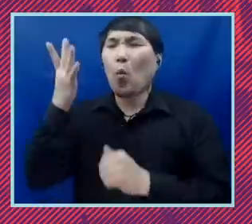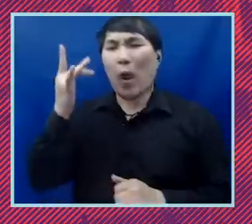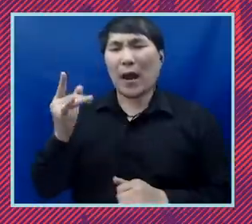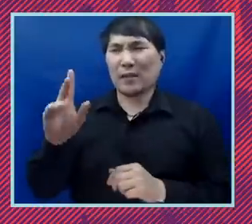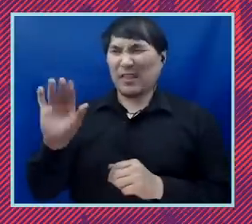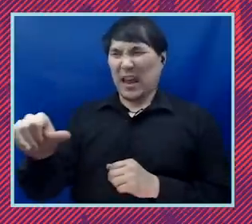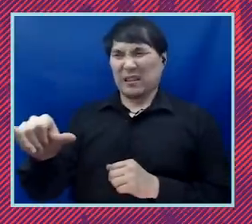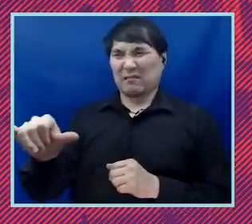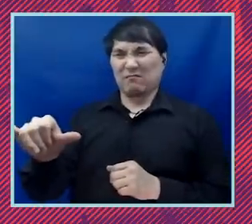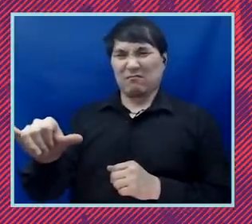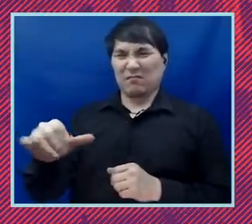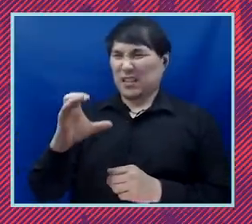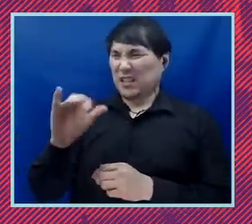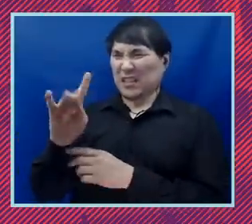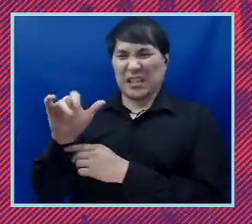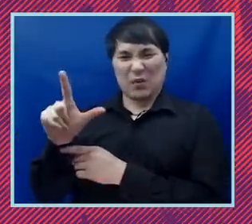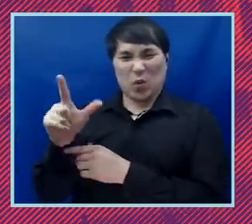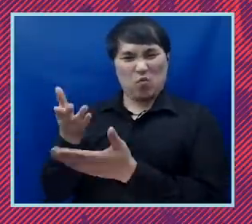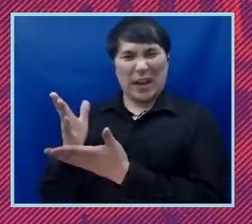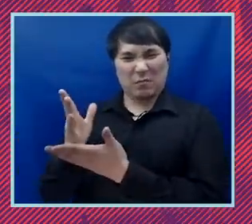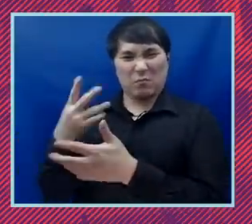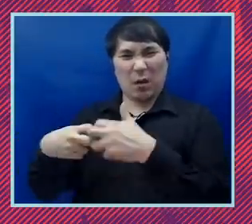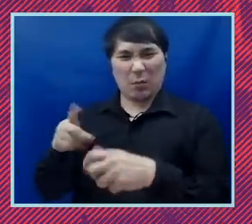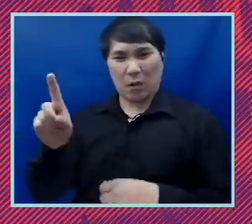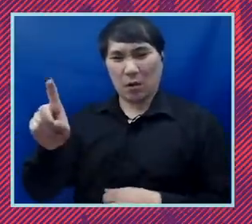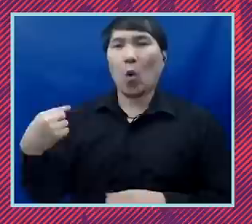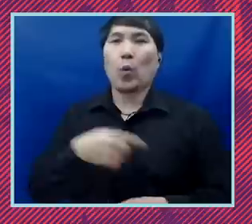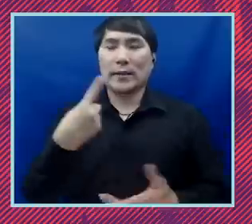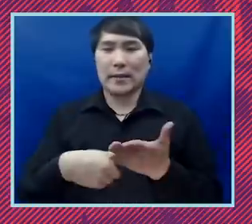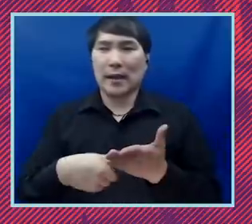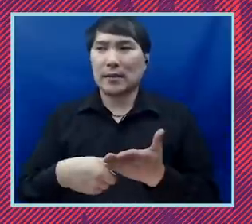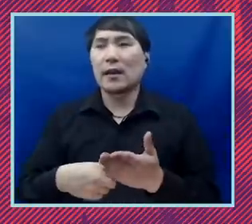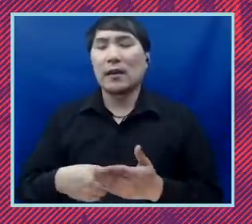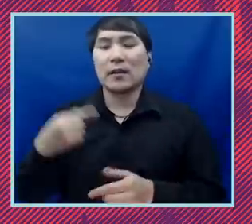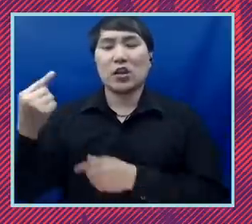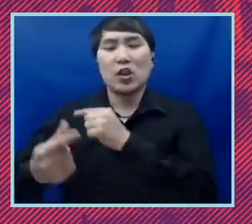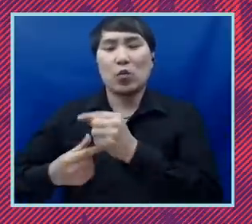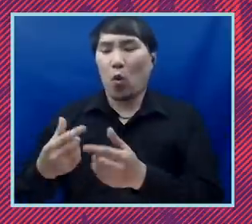And when we talk about closing the racial wealth gap and we're not talking just about